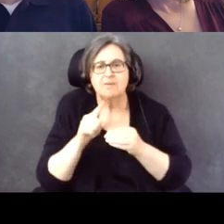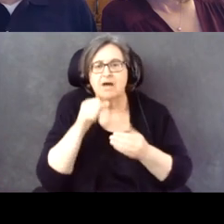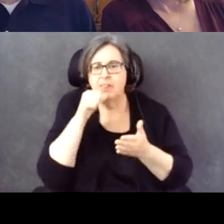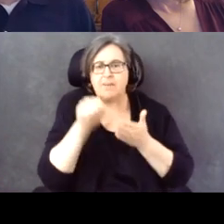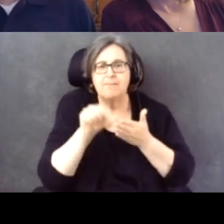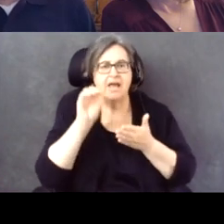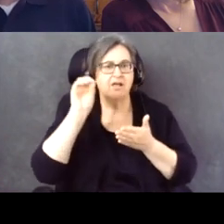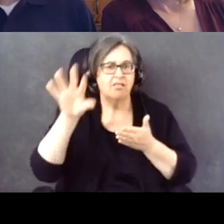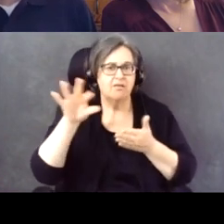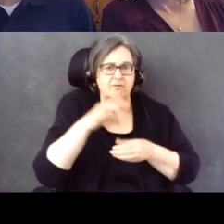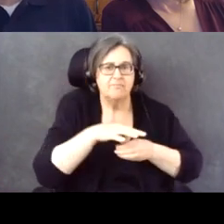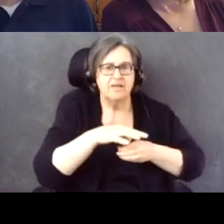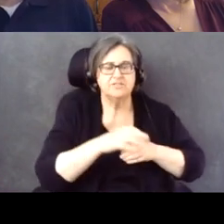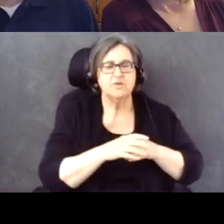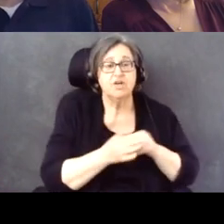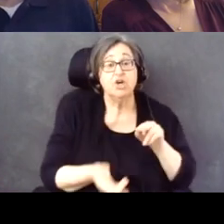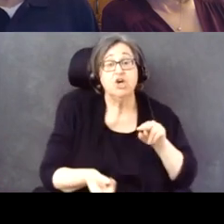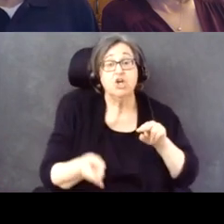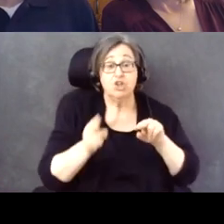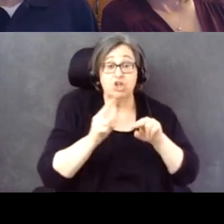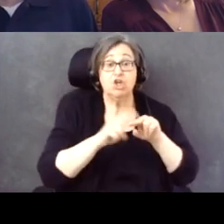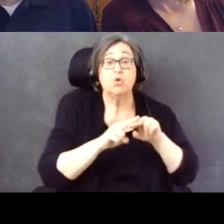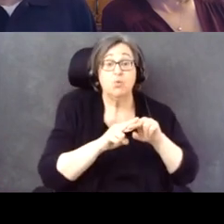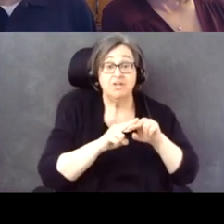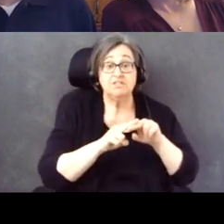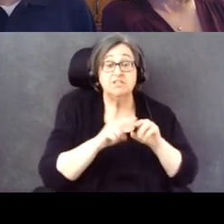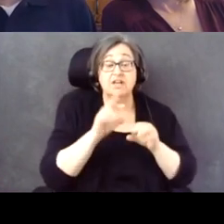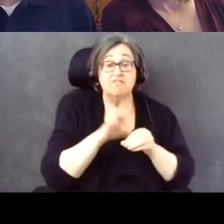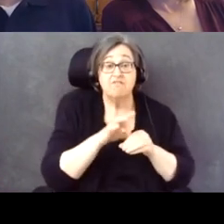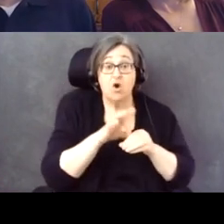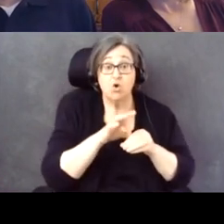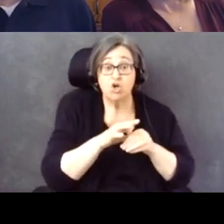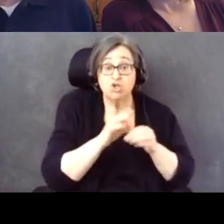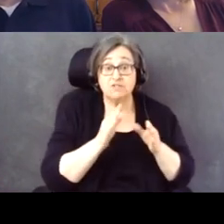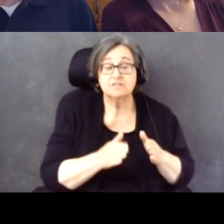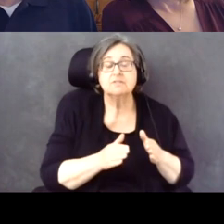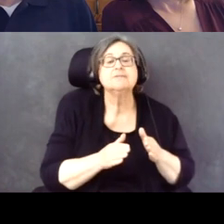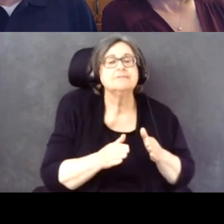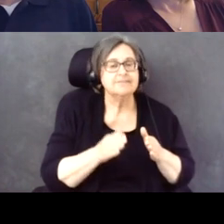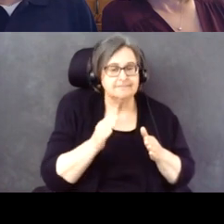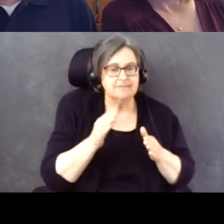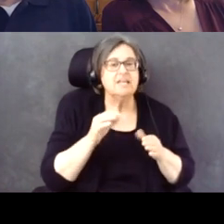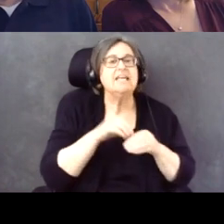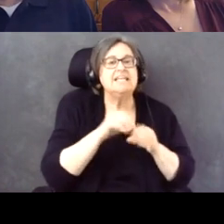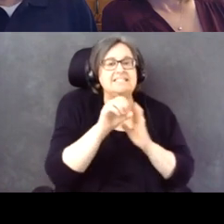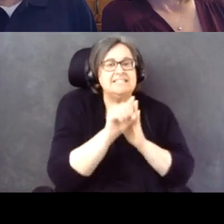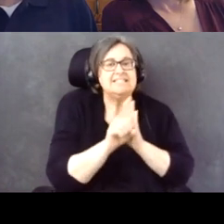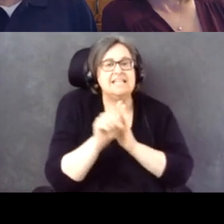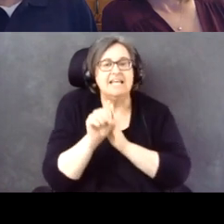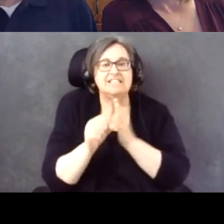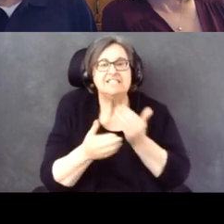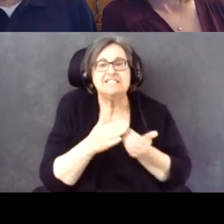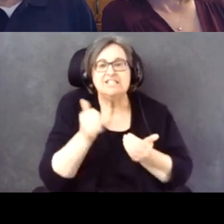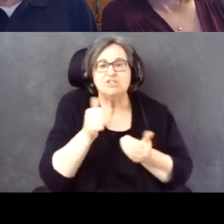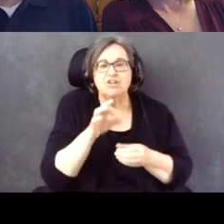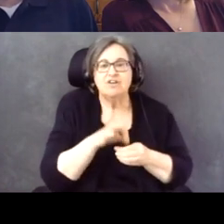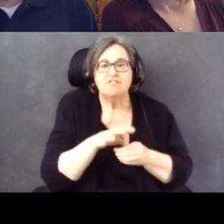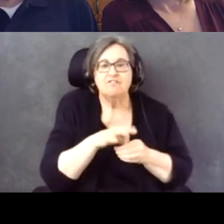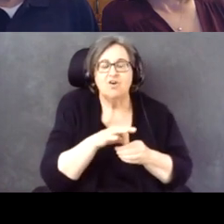The increase in voter turnout appears to be larger in states made it easier to vote by